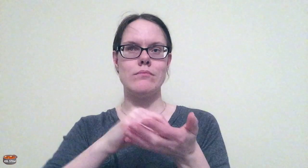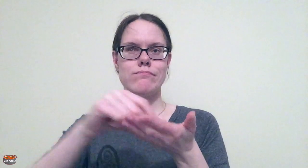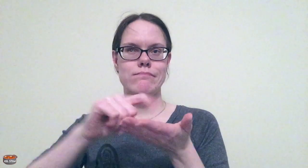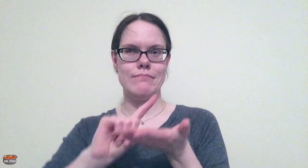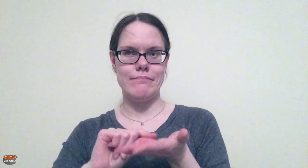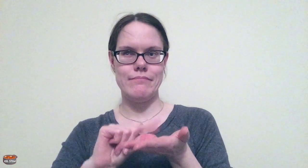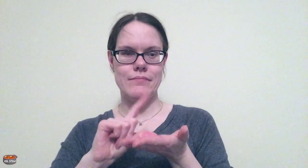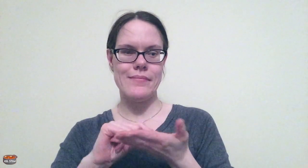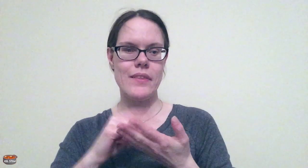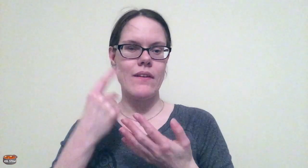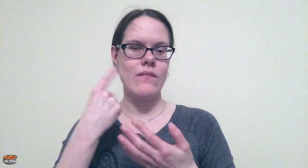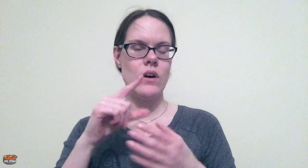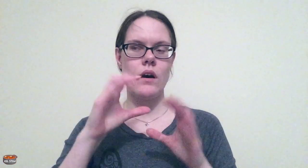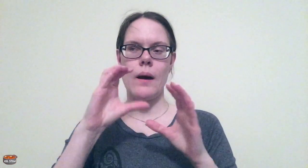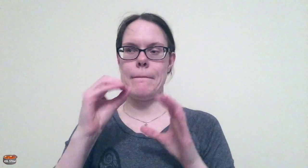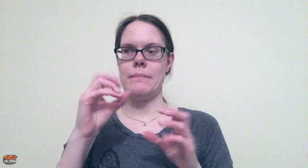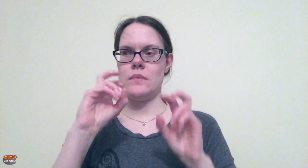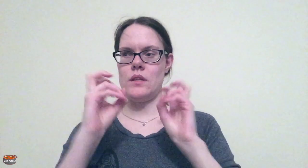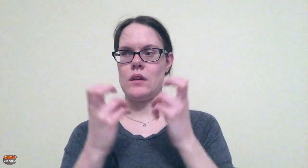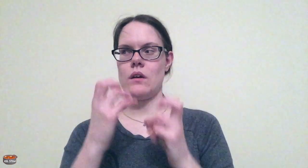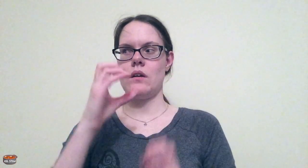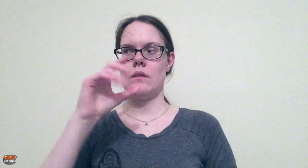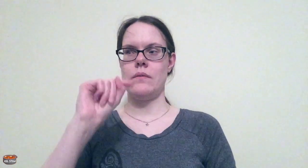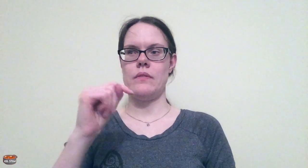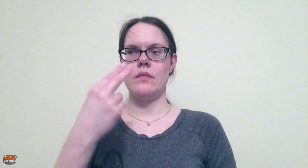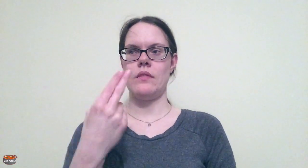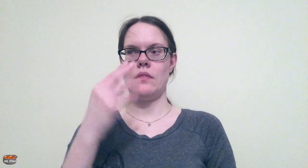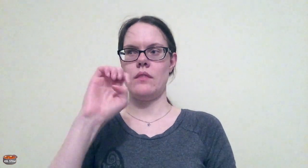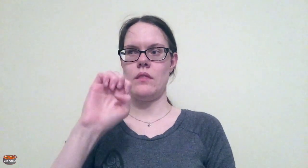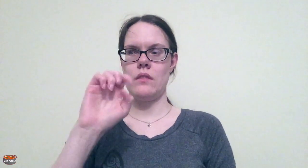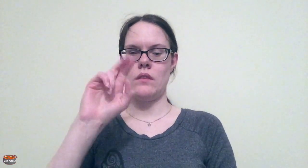He eventually become a reporter for a